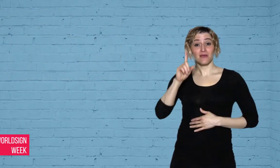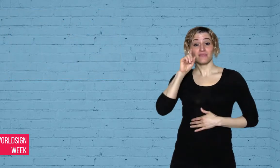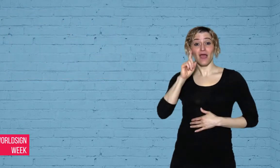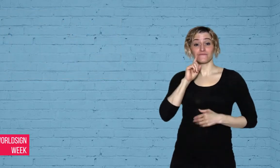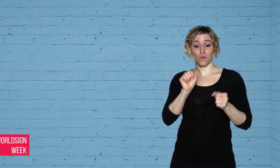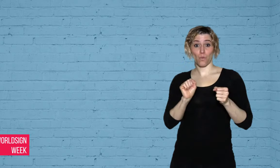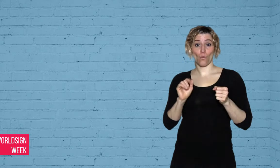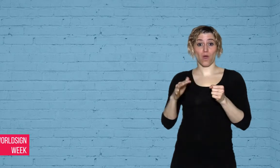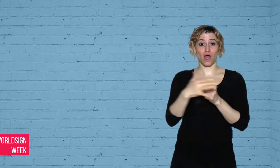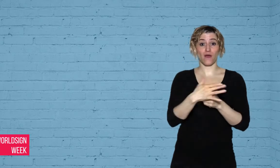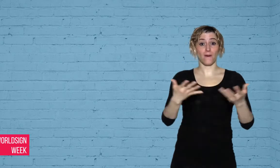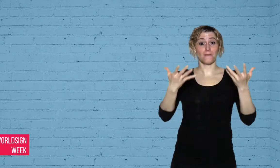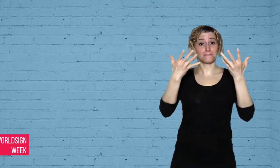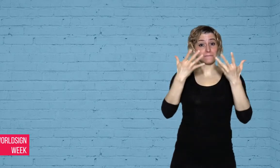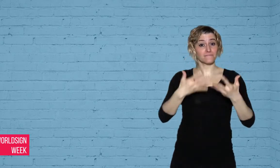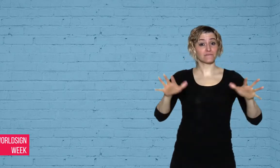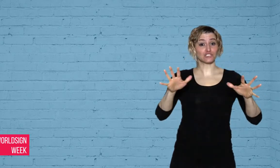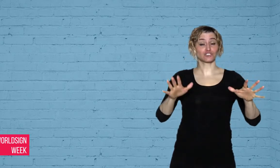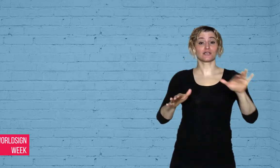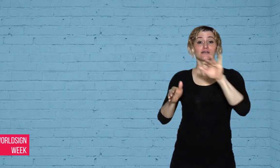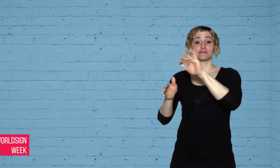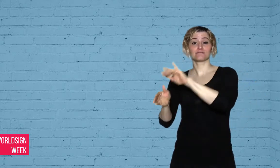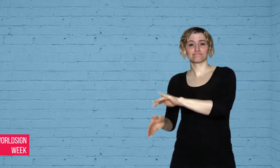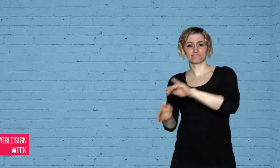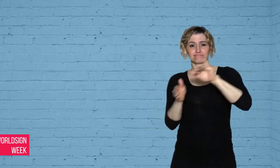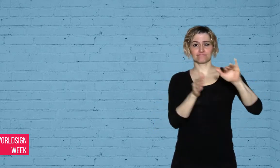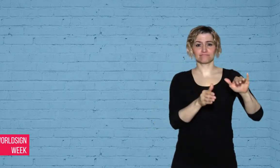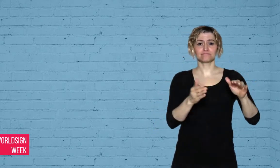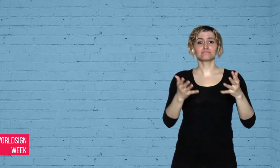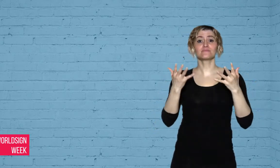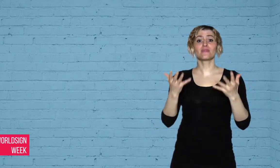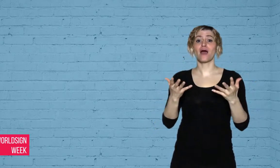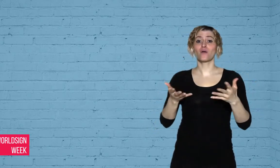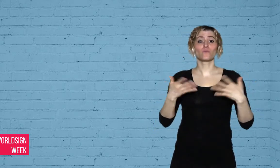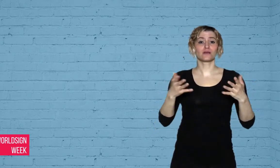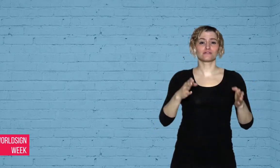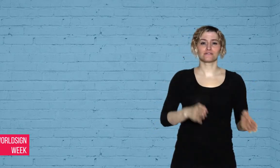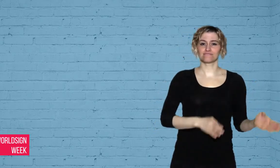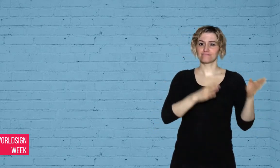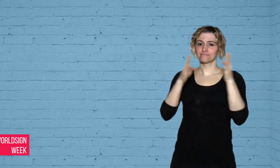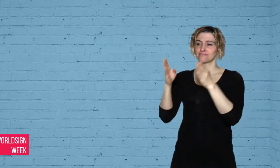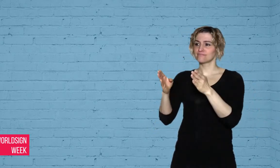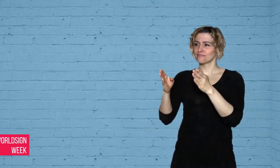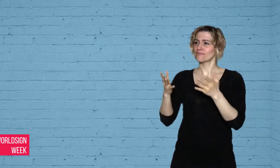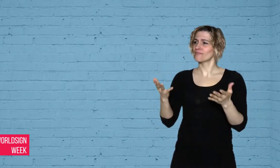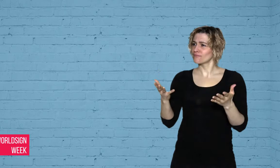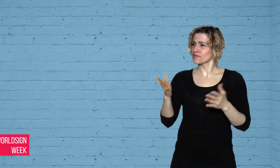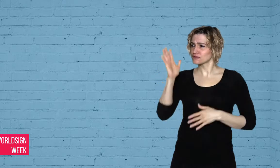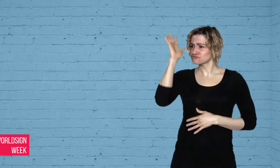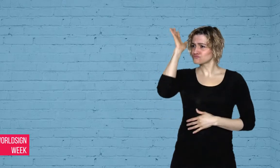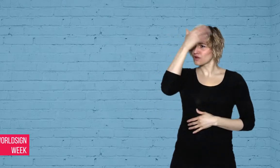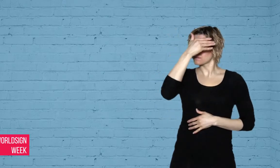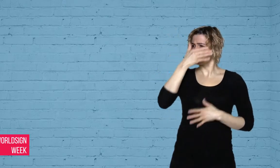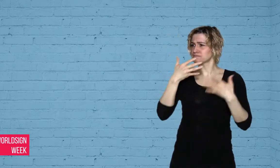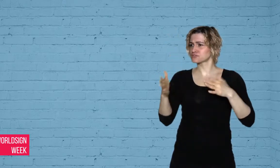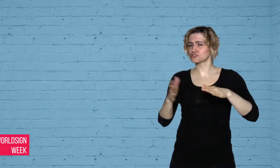That’s it for DeafWire! Next news - Trump challenges China